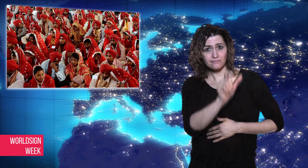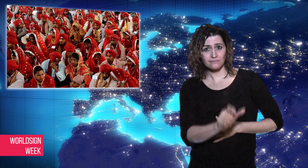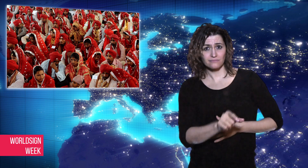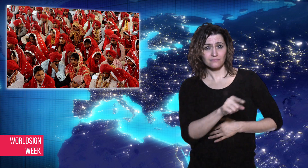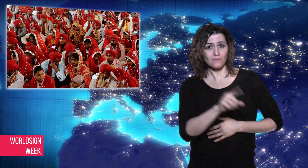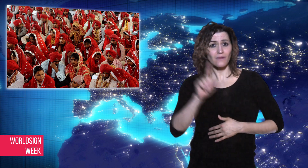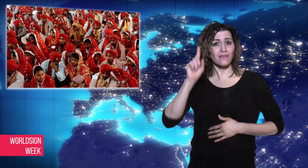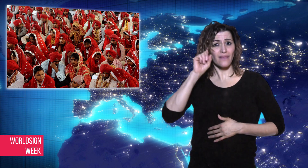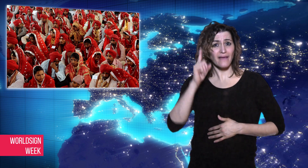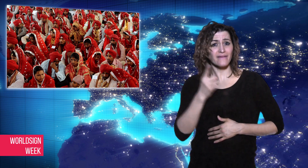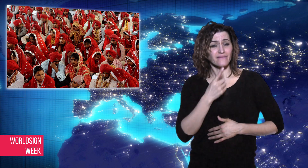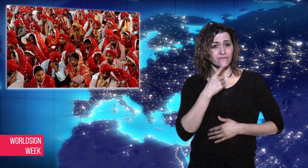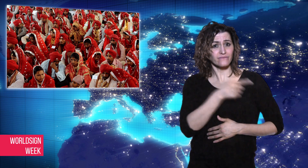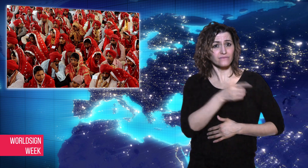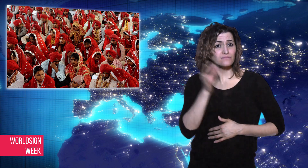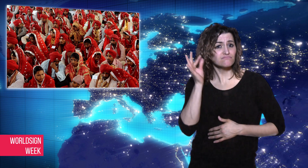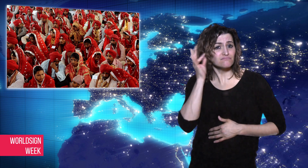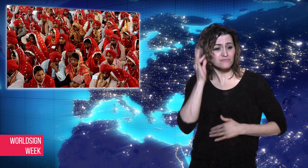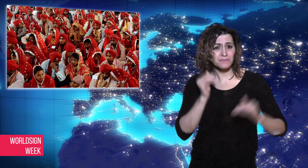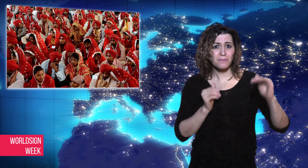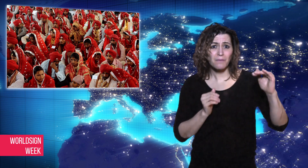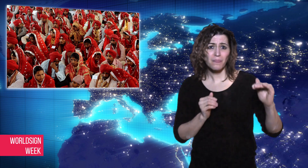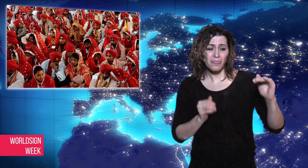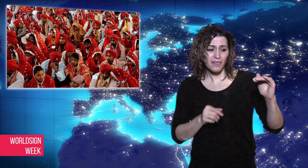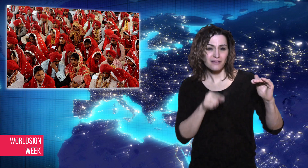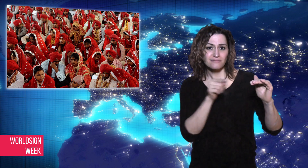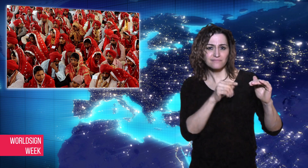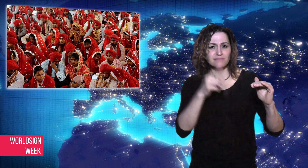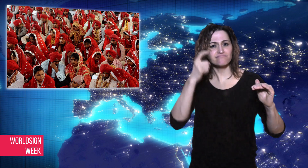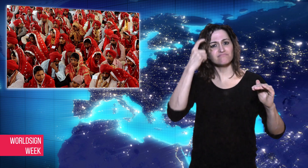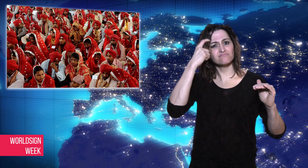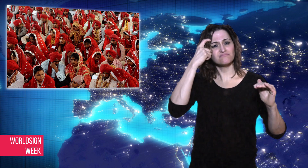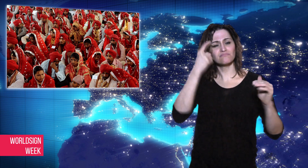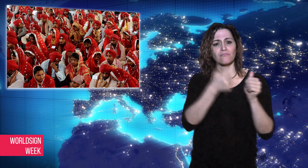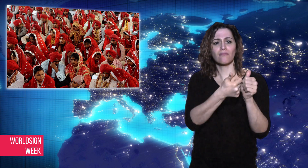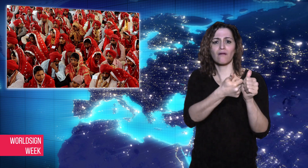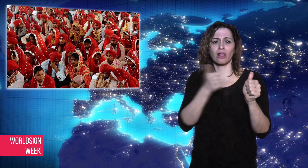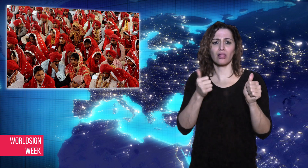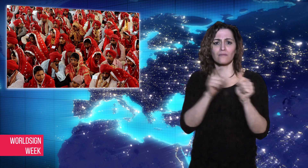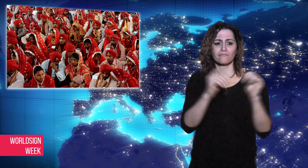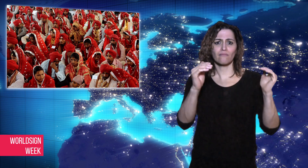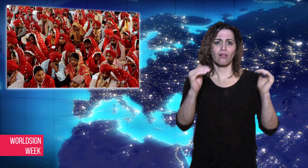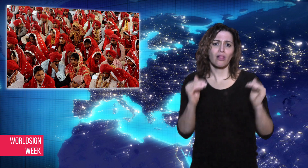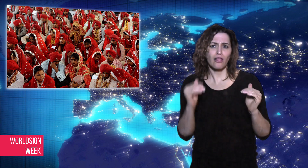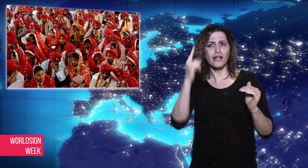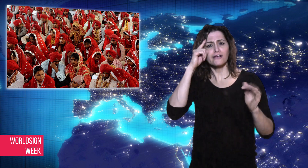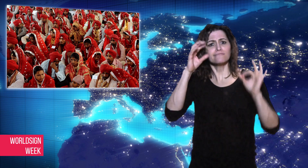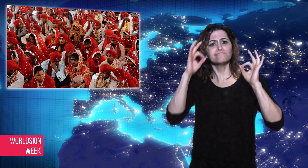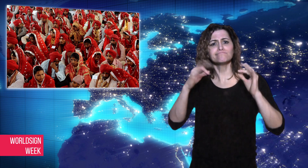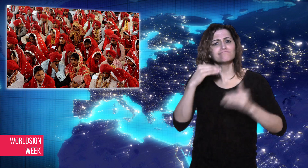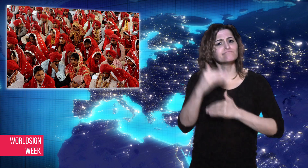the rape, and proving who did it was